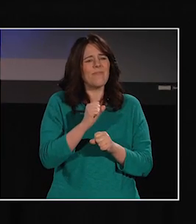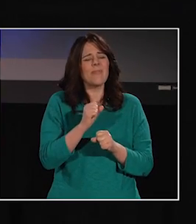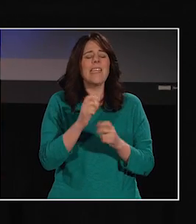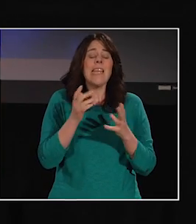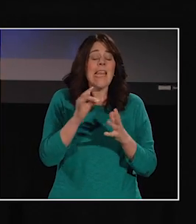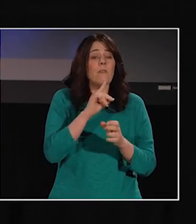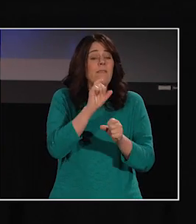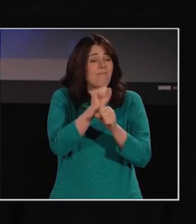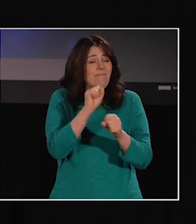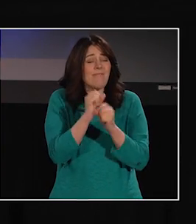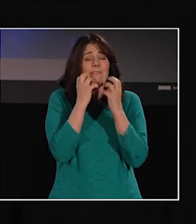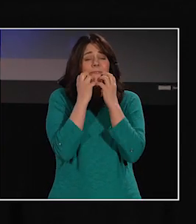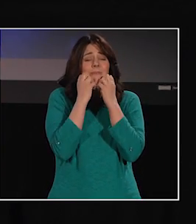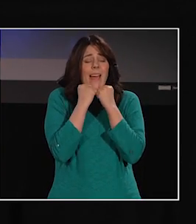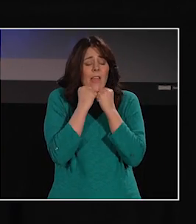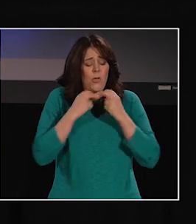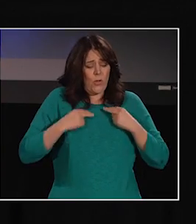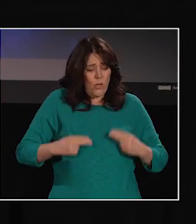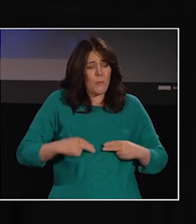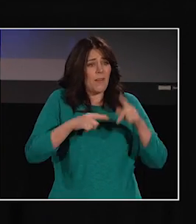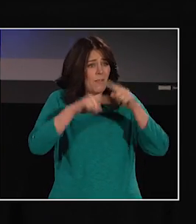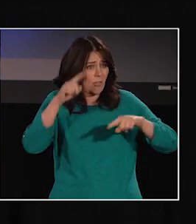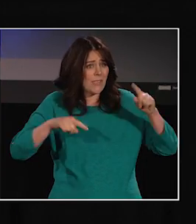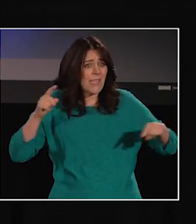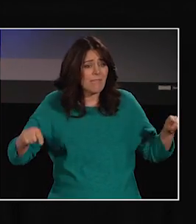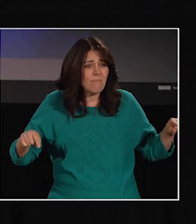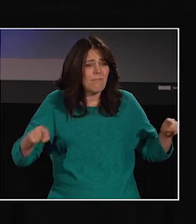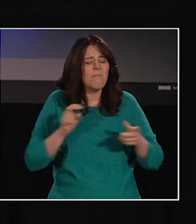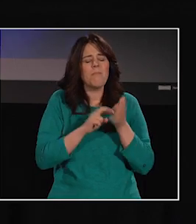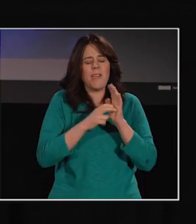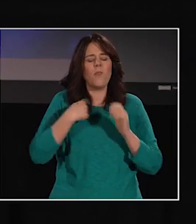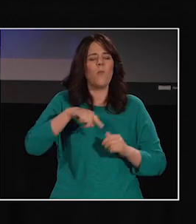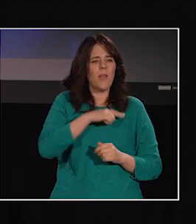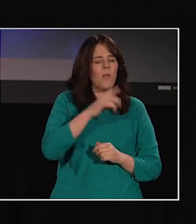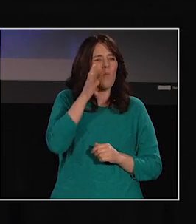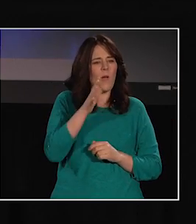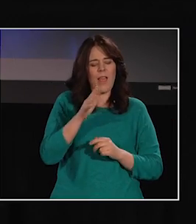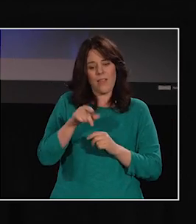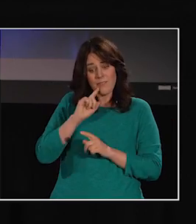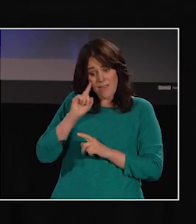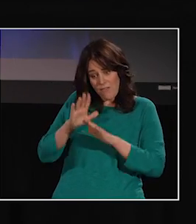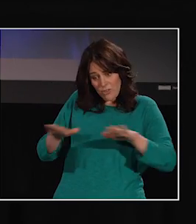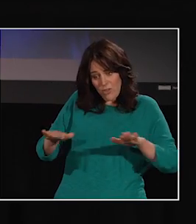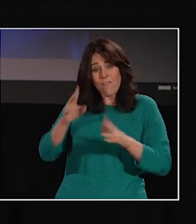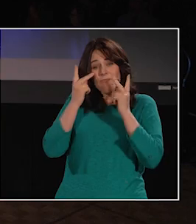If we truly value human diversity, we will build on deaf children's visual strengths,